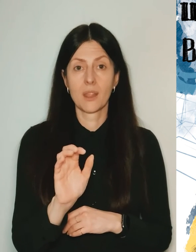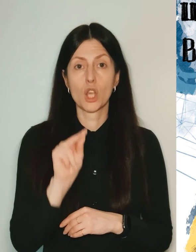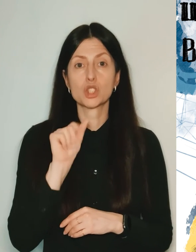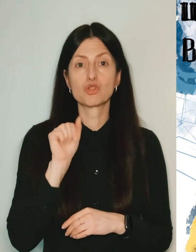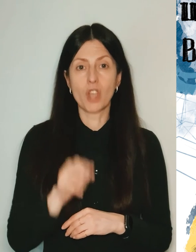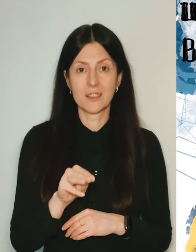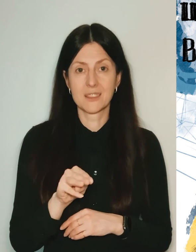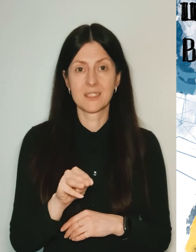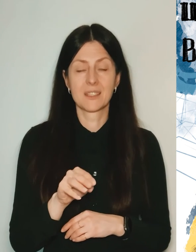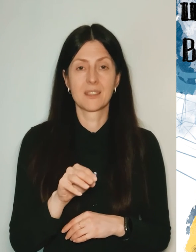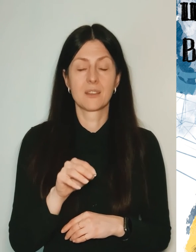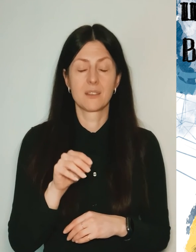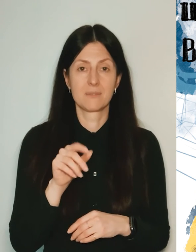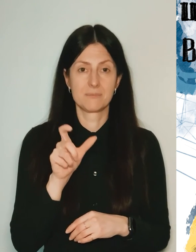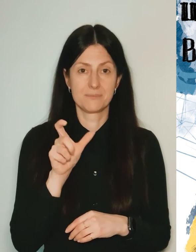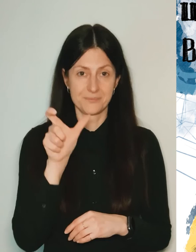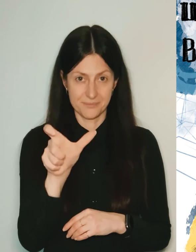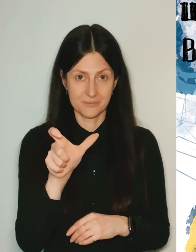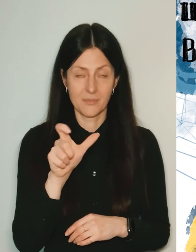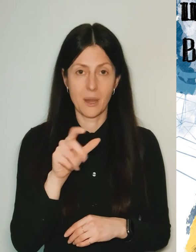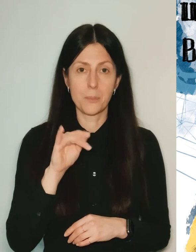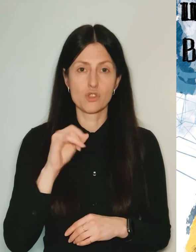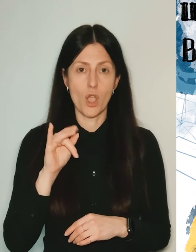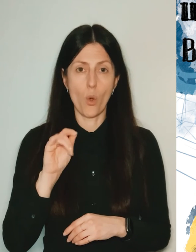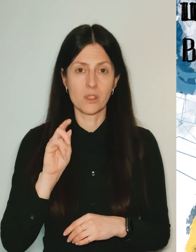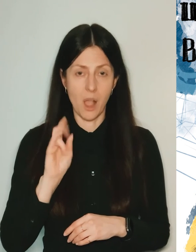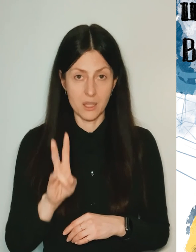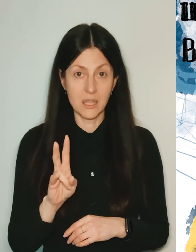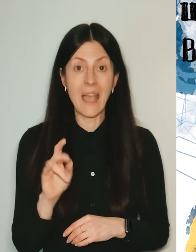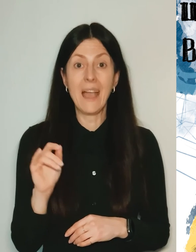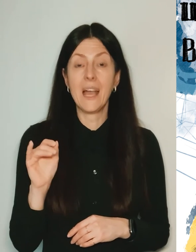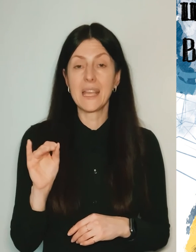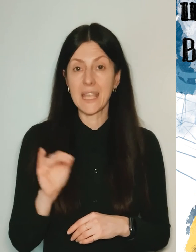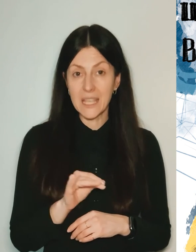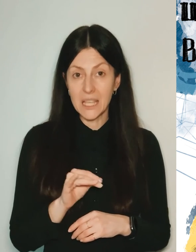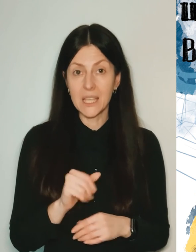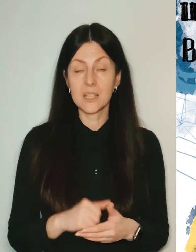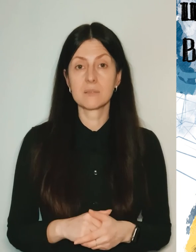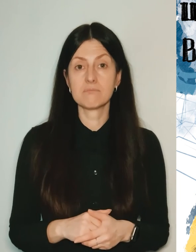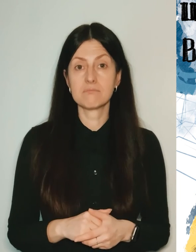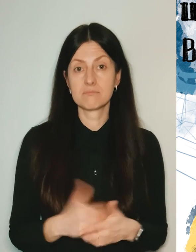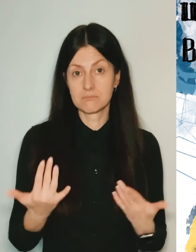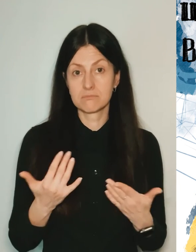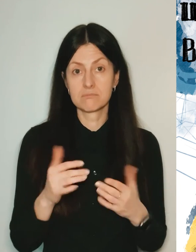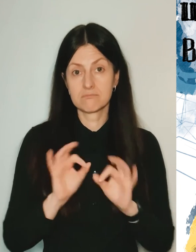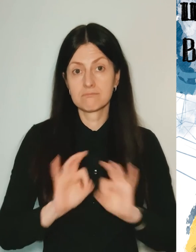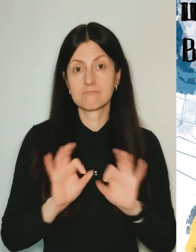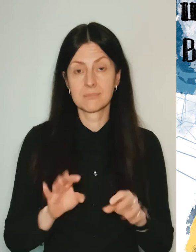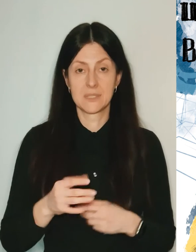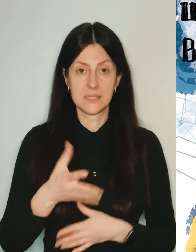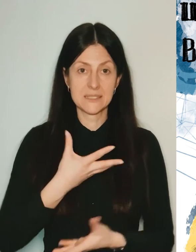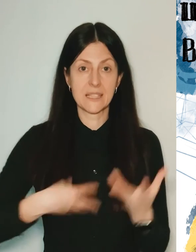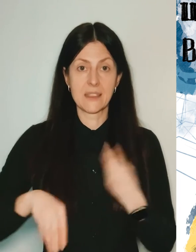online chat and share with all of us.